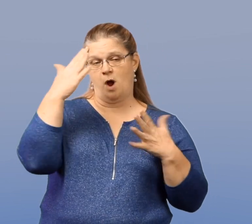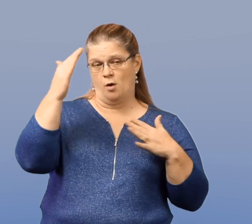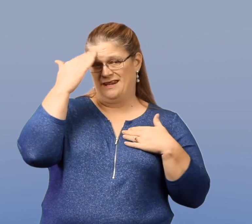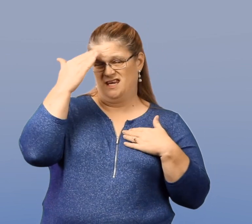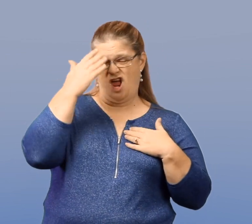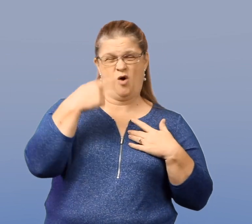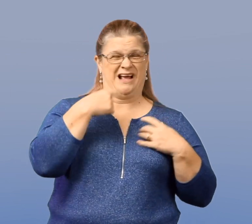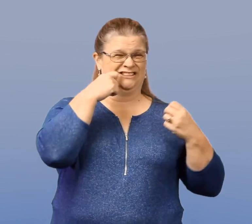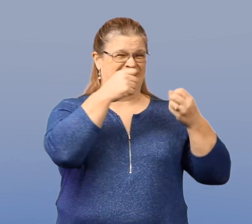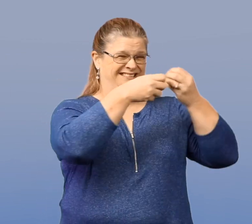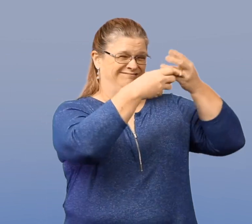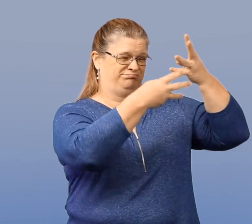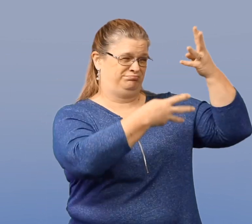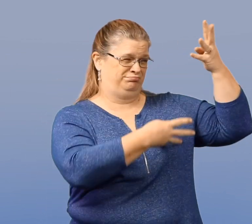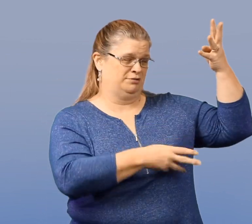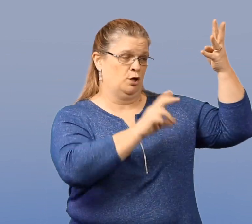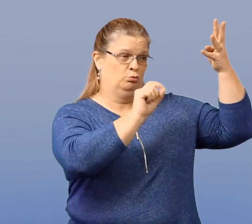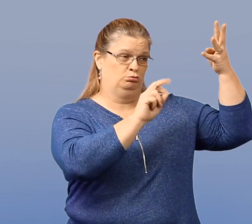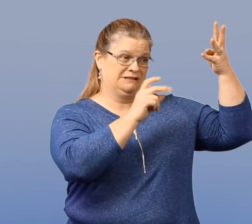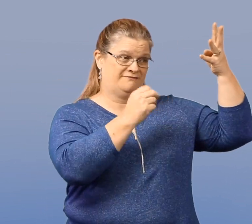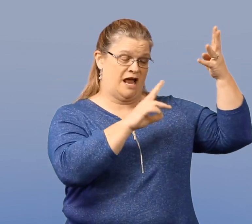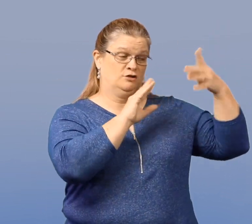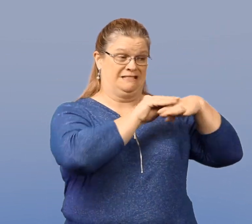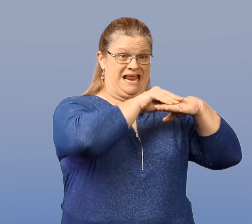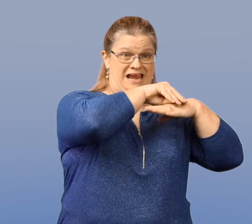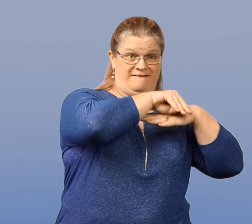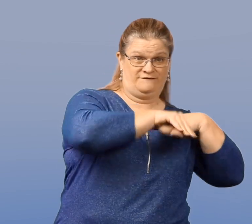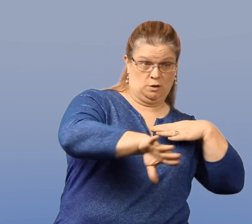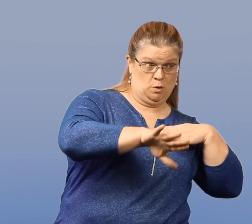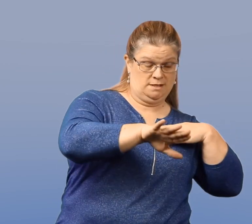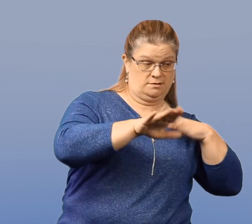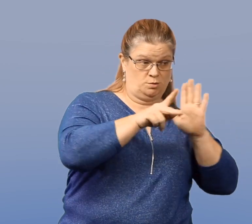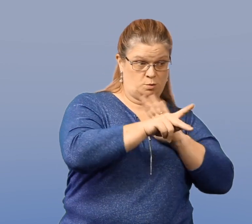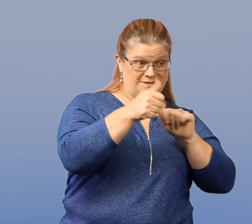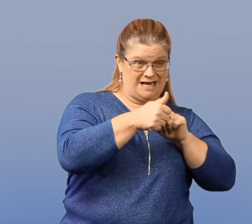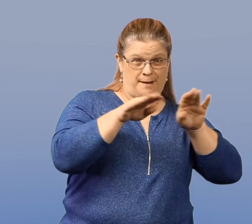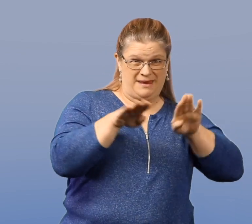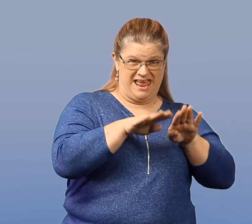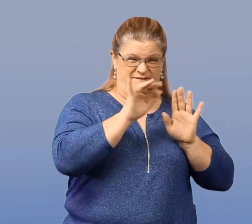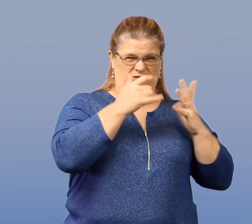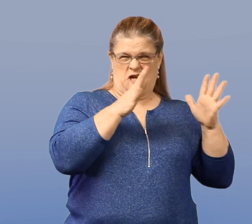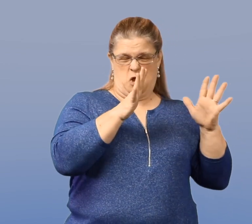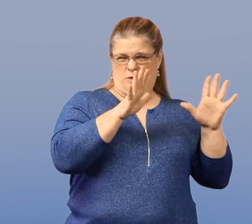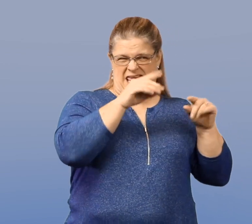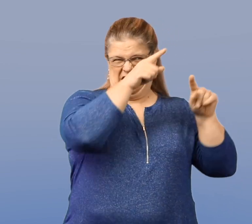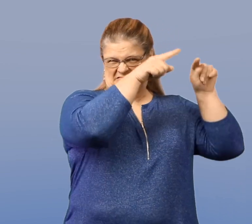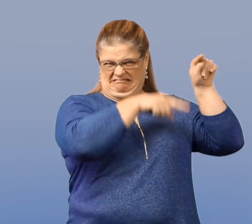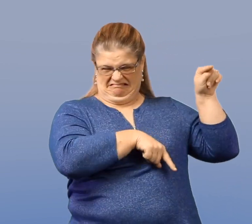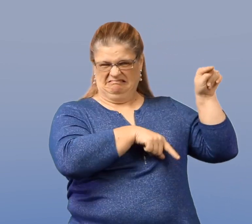As you already know, based on all the risk factors I listed off that can impact students